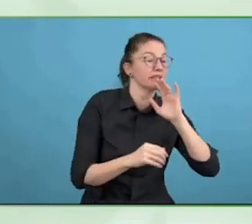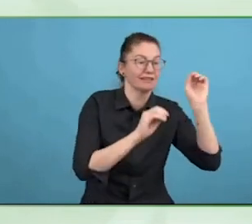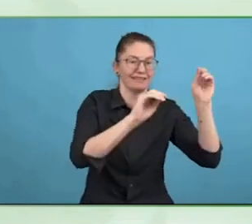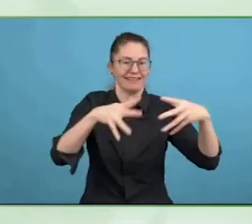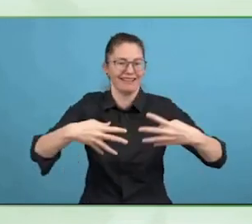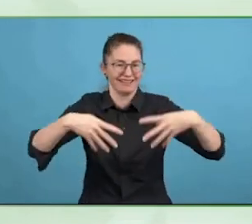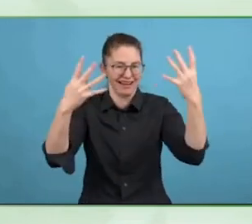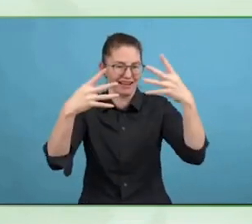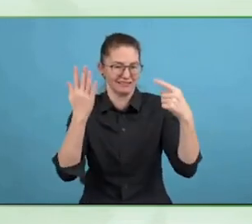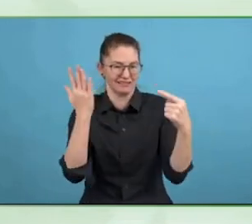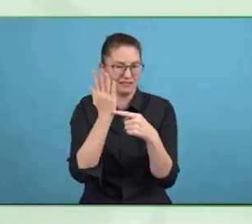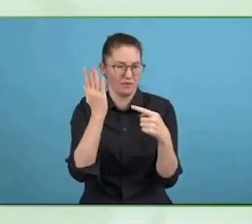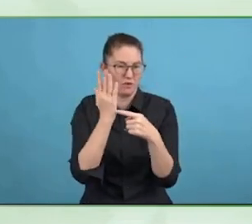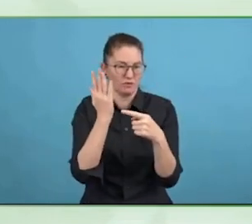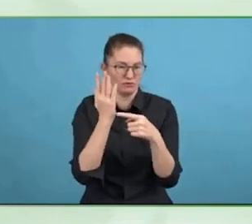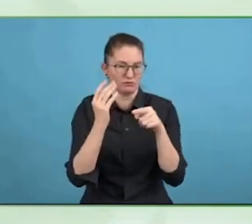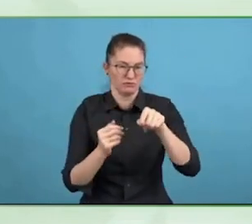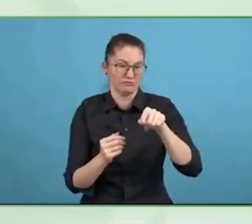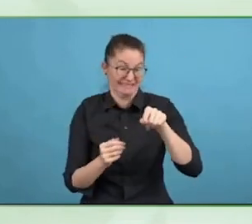Humans will be left with nothing to do, no jobs.